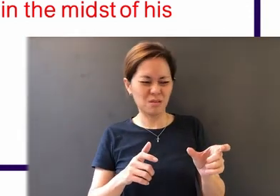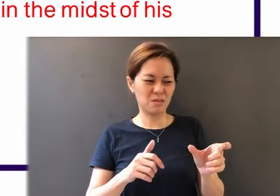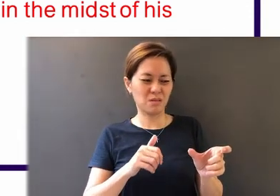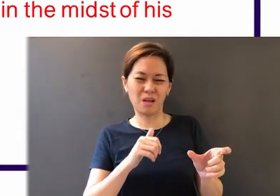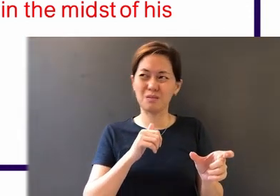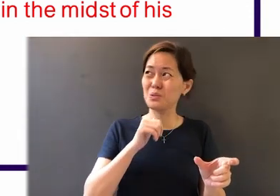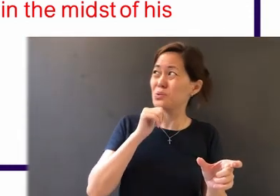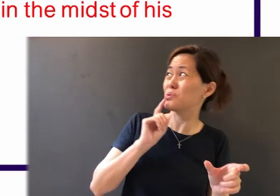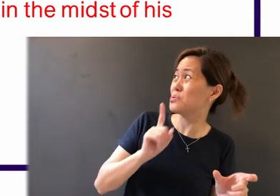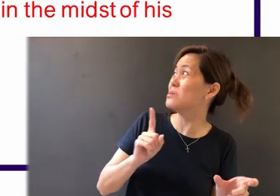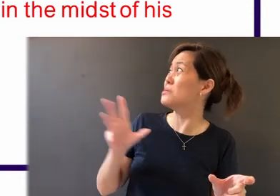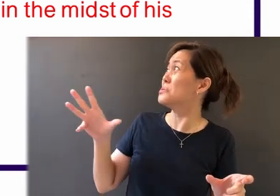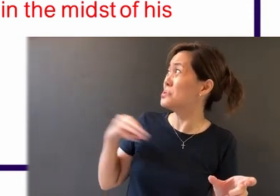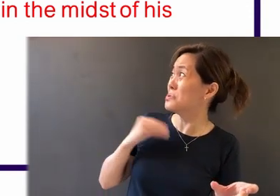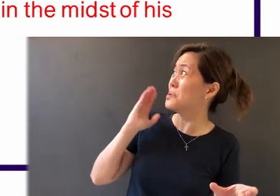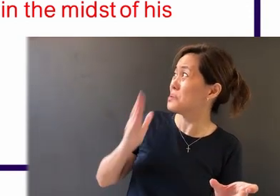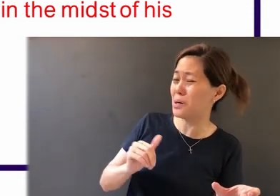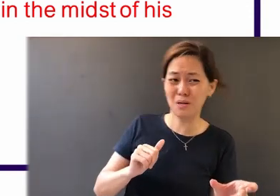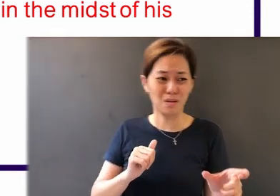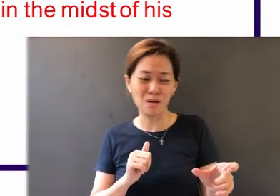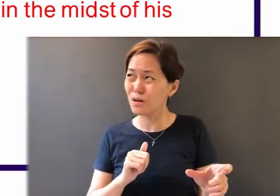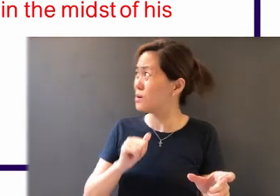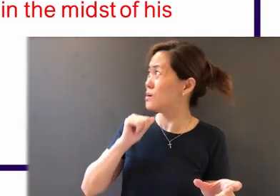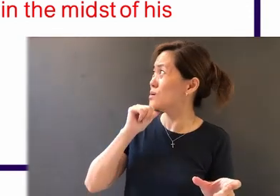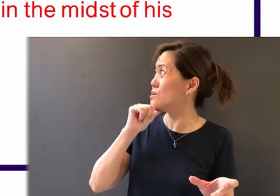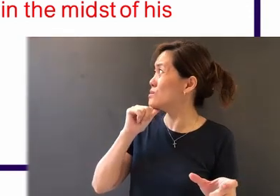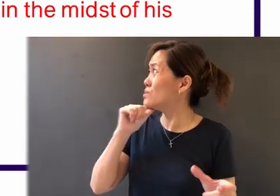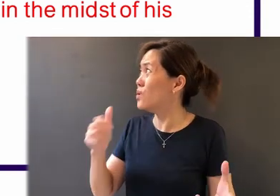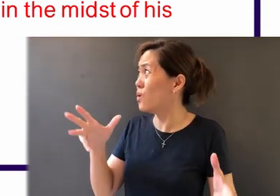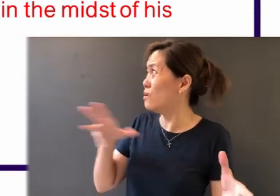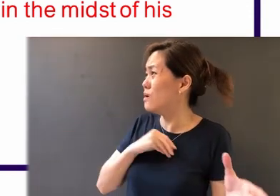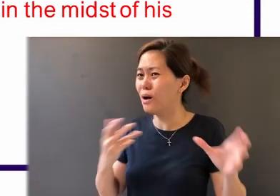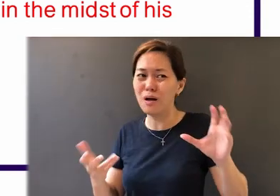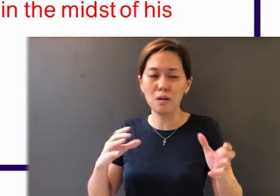that he will receive anything from the Lord; he is a double-minded man,